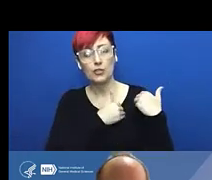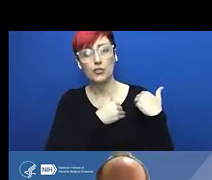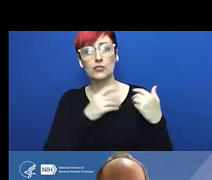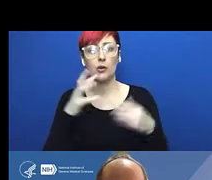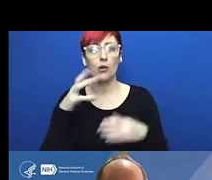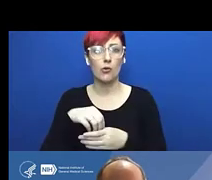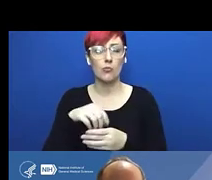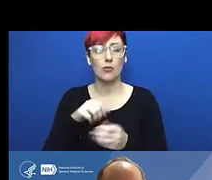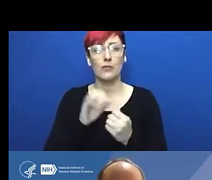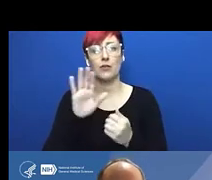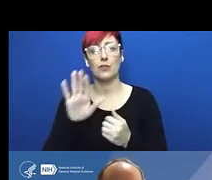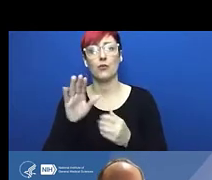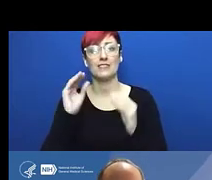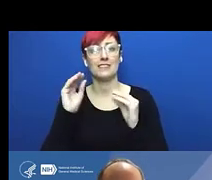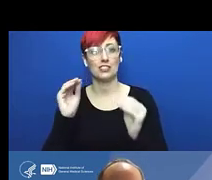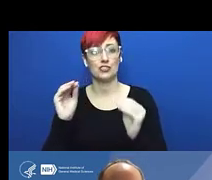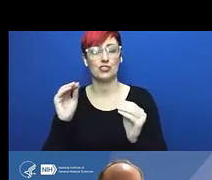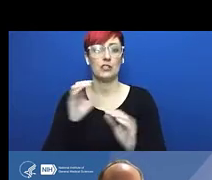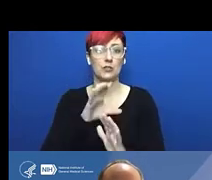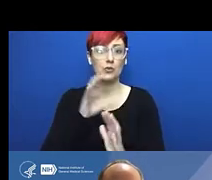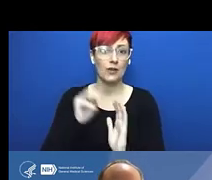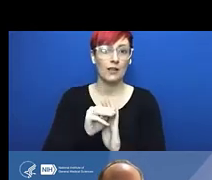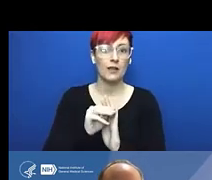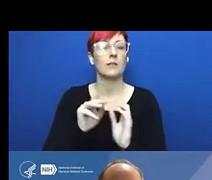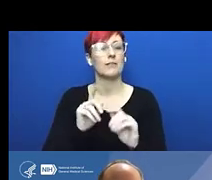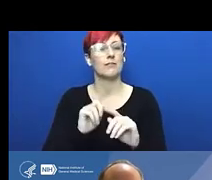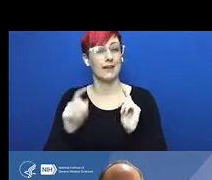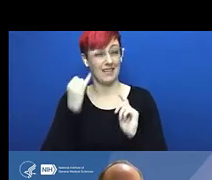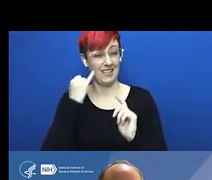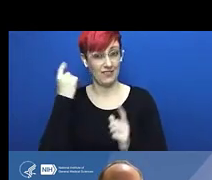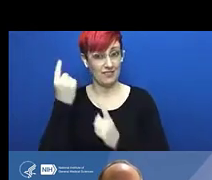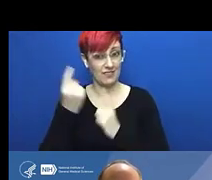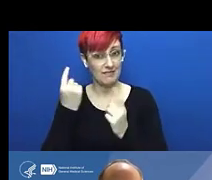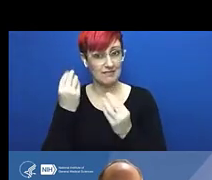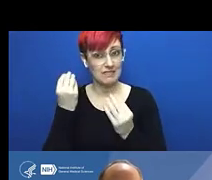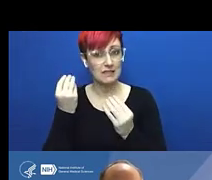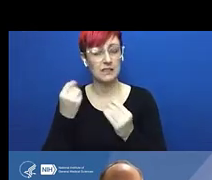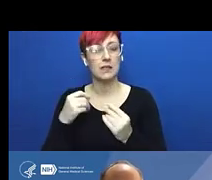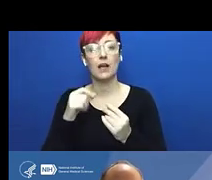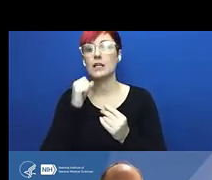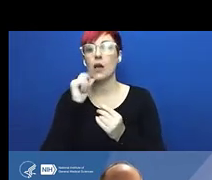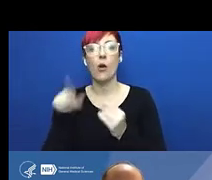some of the bigger, more high profile cases, but if you start to dig into it,